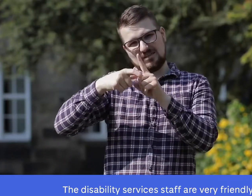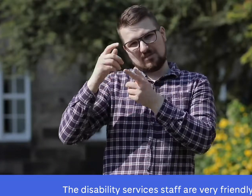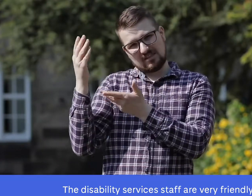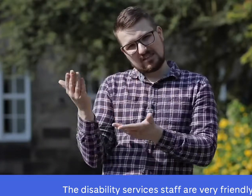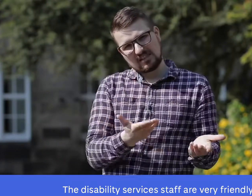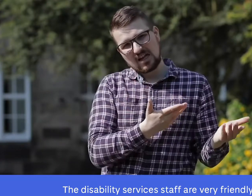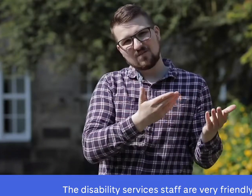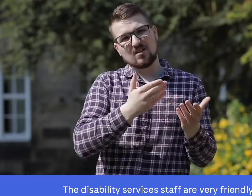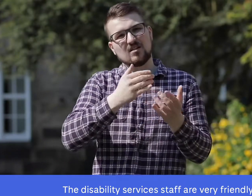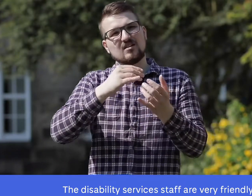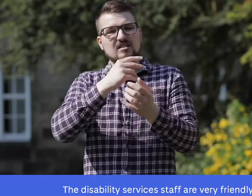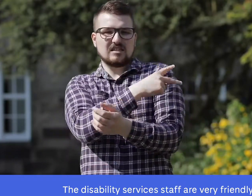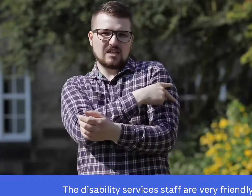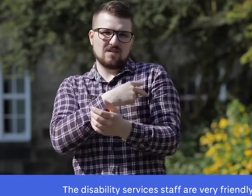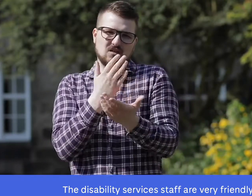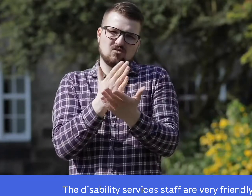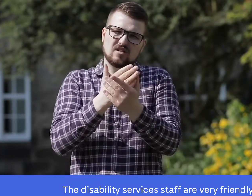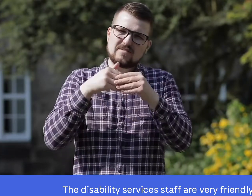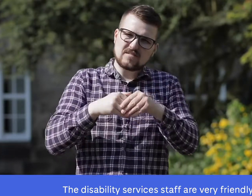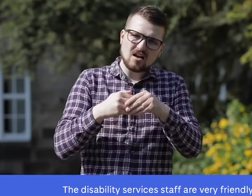The Disability Services staff are very friendly and